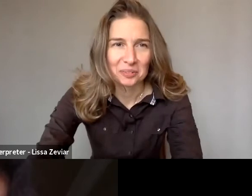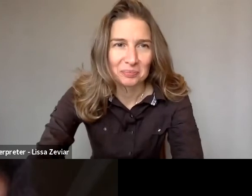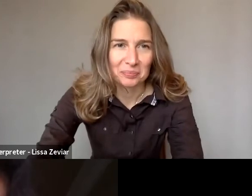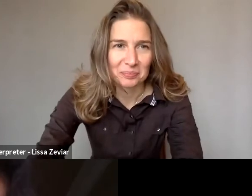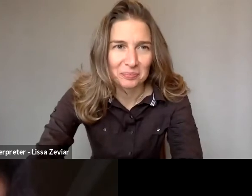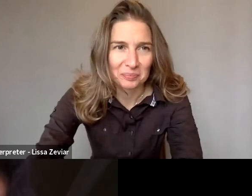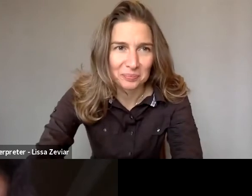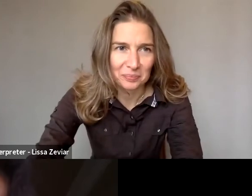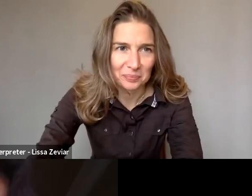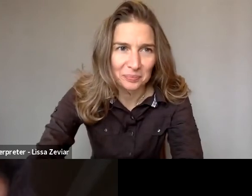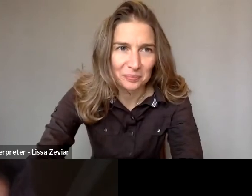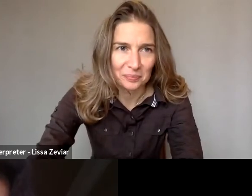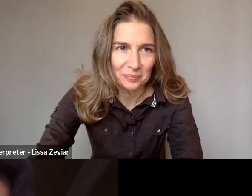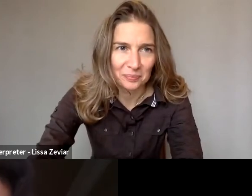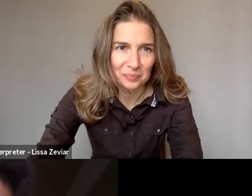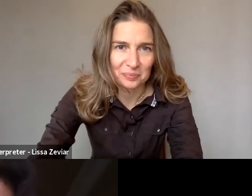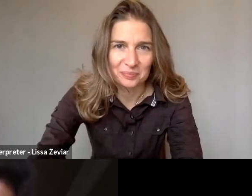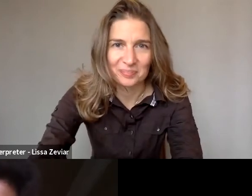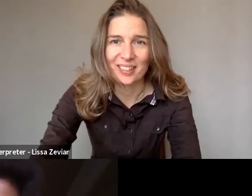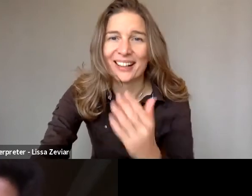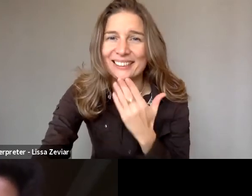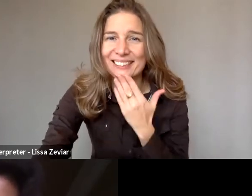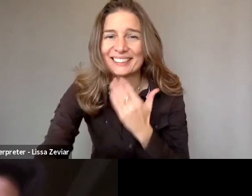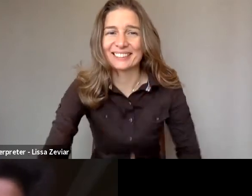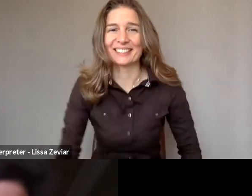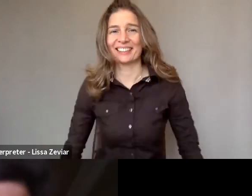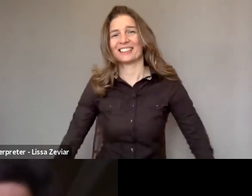Wonderful, welcome to this important webinar.